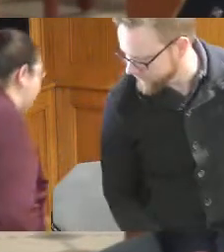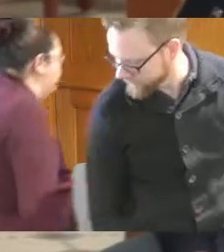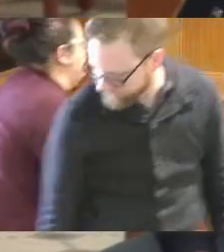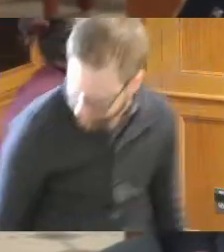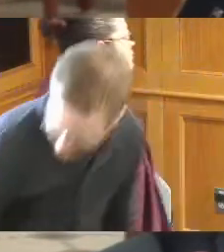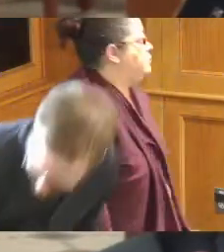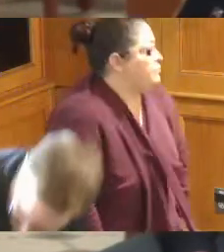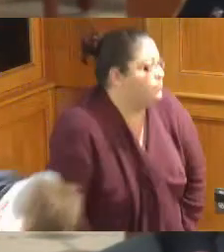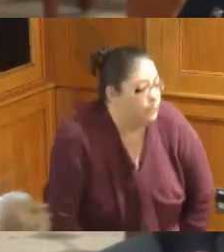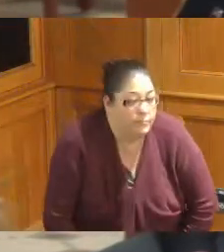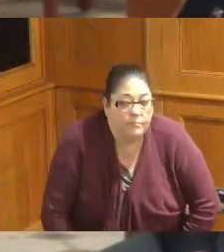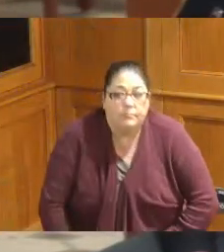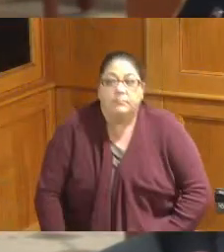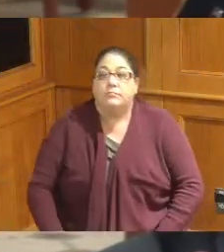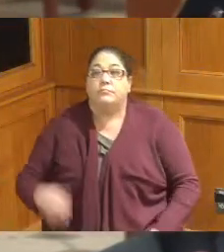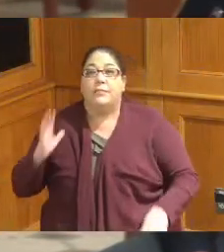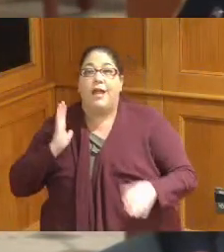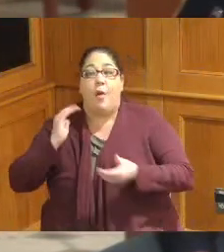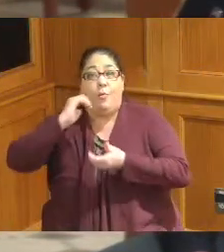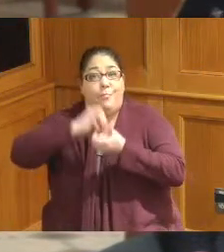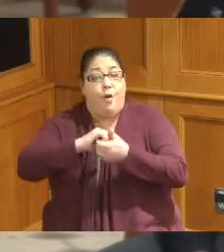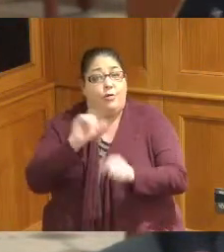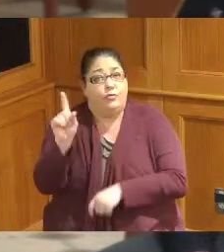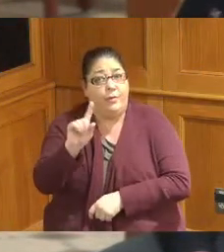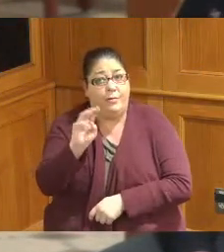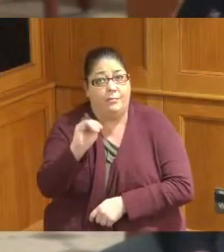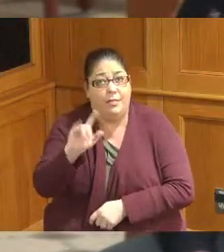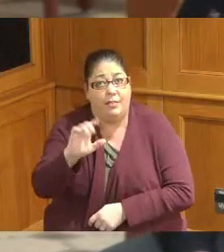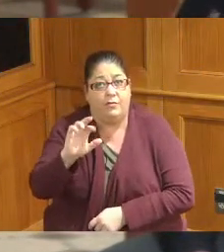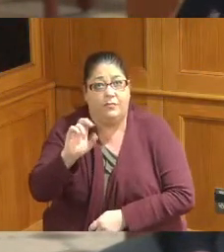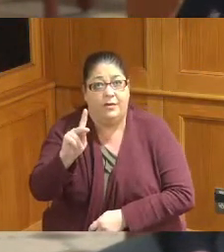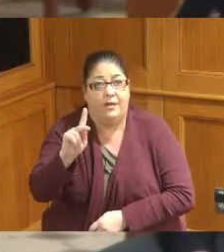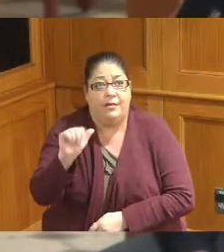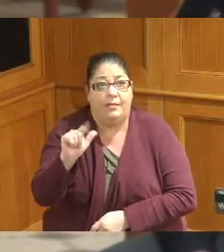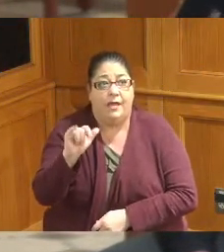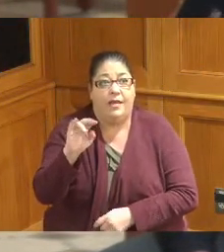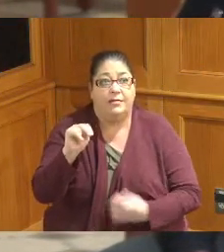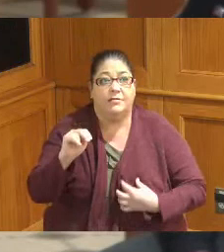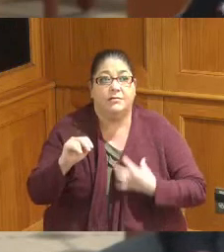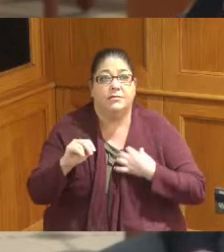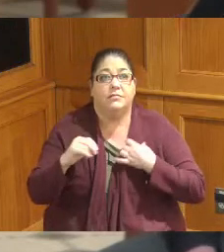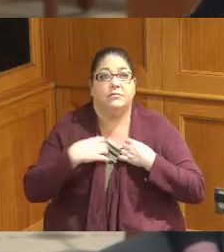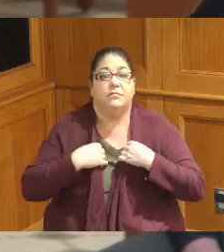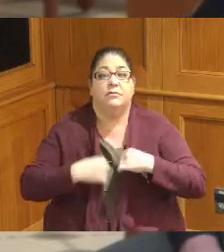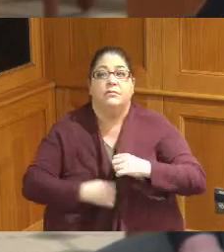Creek Alliance they have been doing a lot of work we work with them routinely on the water quality